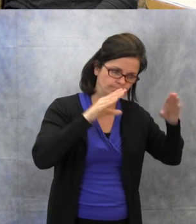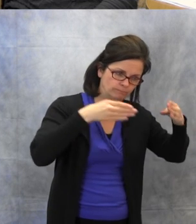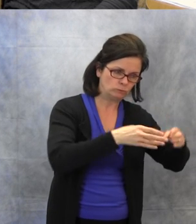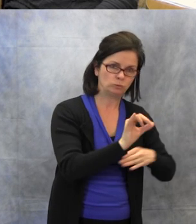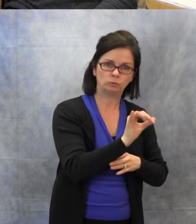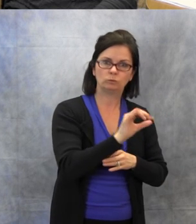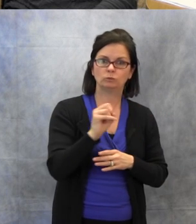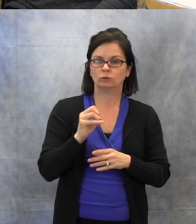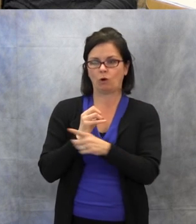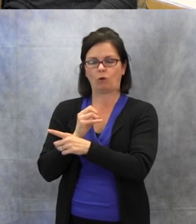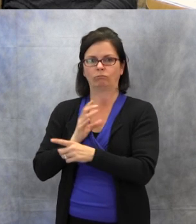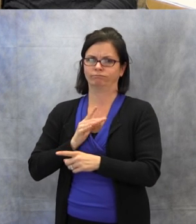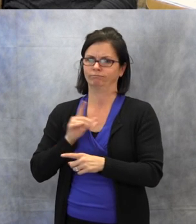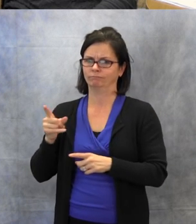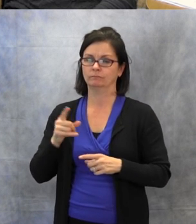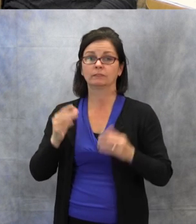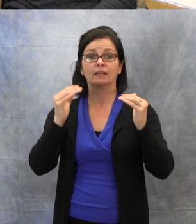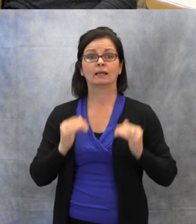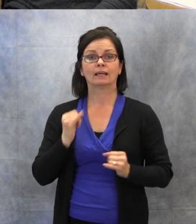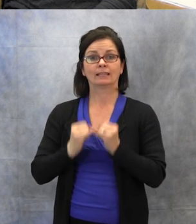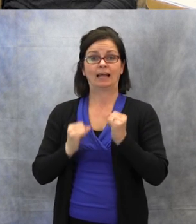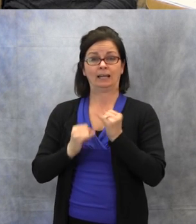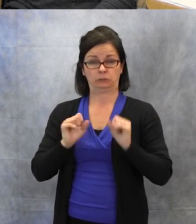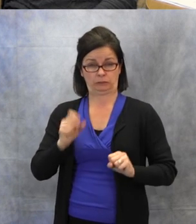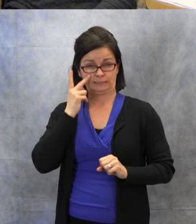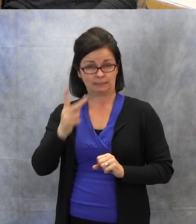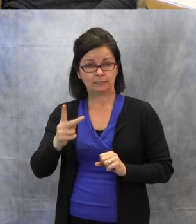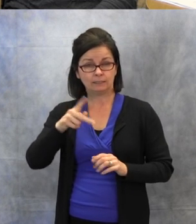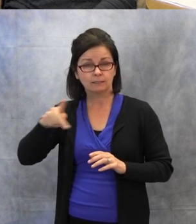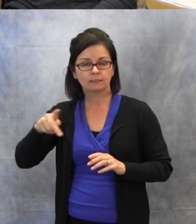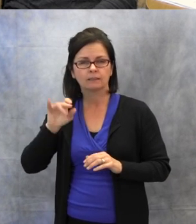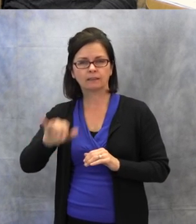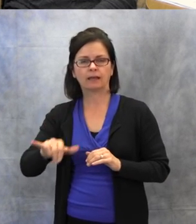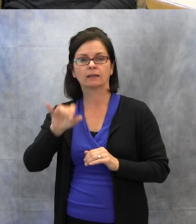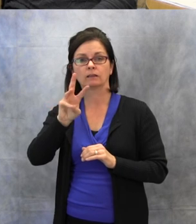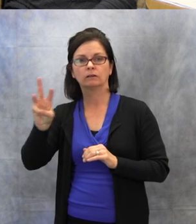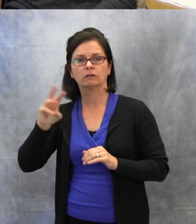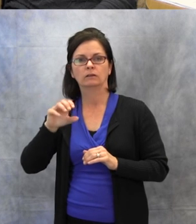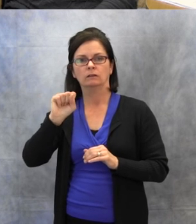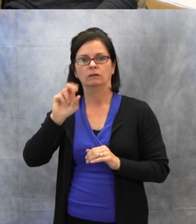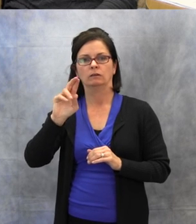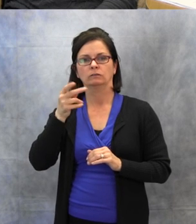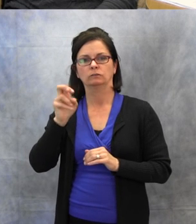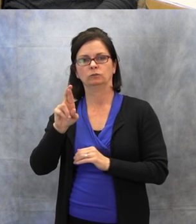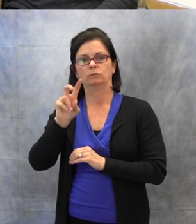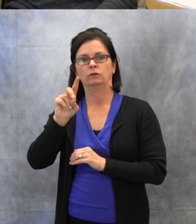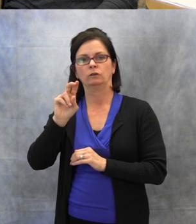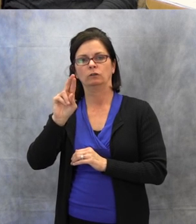It's Super Duper Publications, and I found they have some great things. They're called Fun Decks.